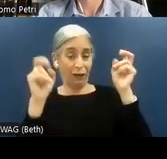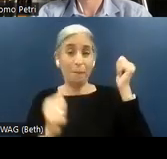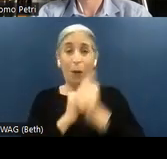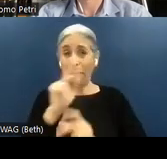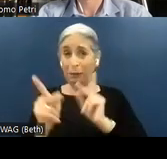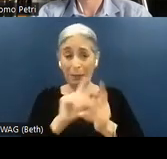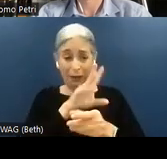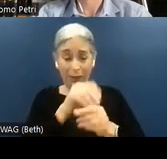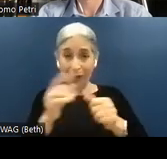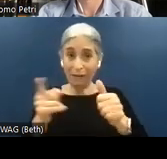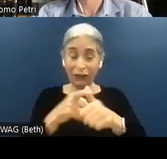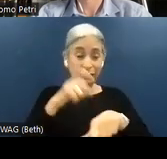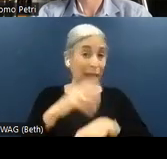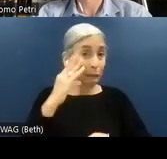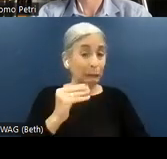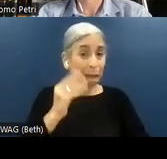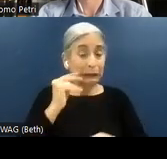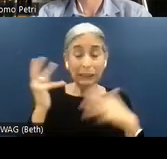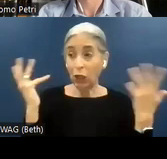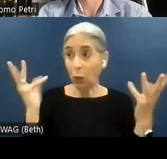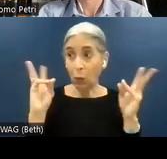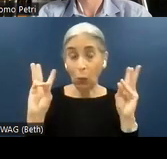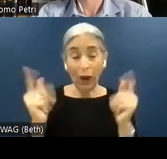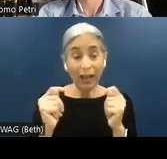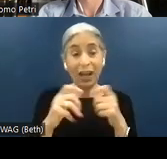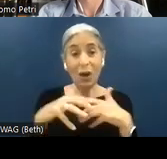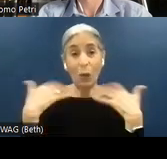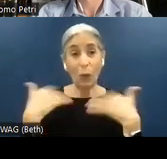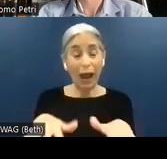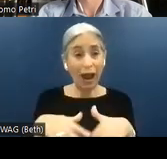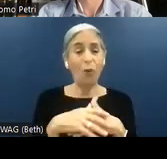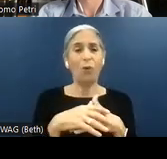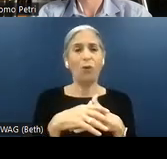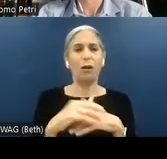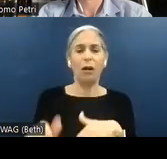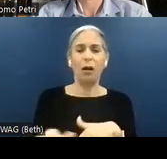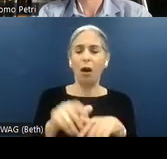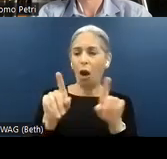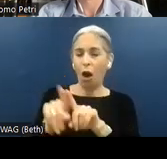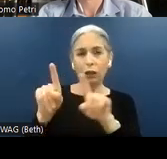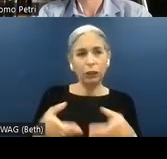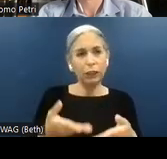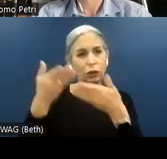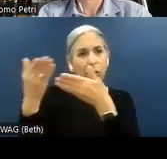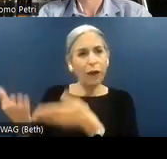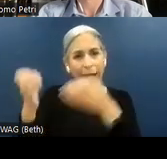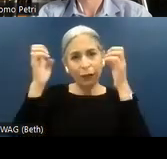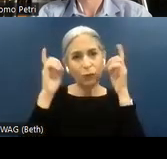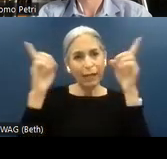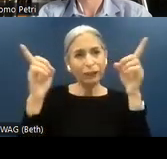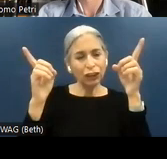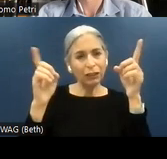for the first time in an accessibility remediation, an audit should also provide education. Do